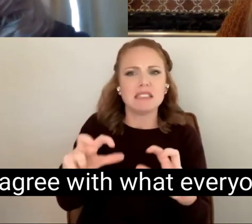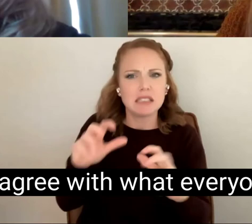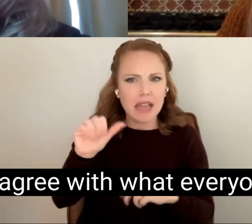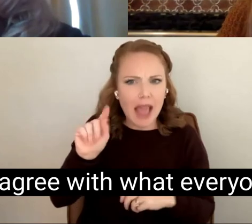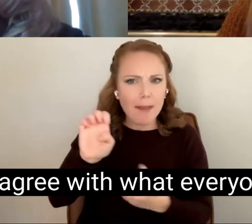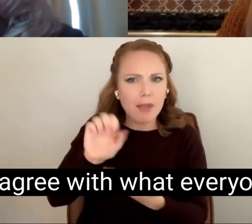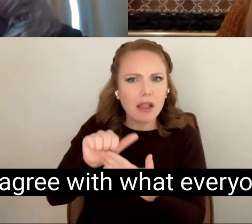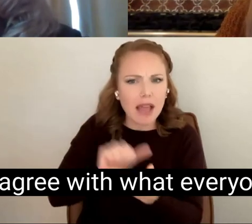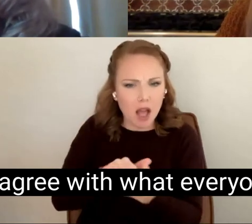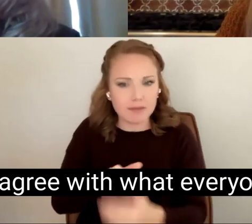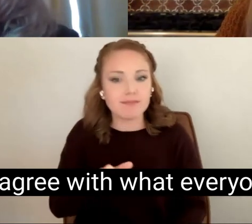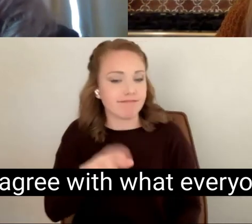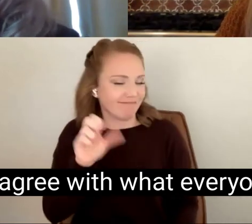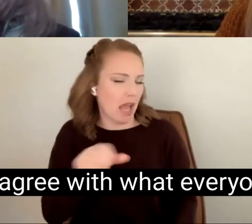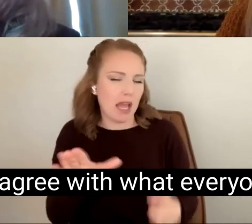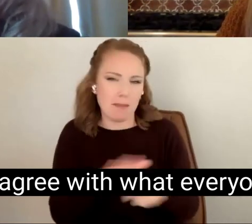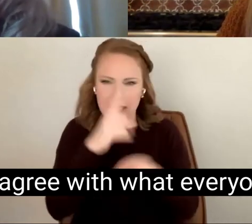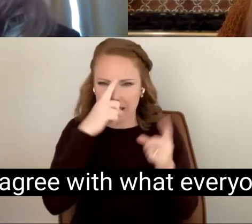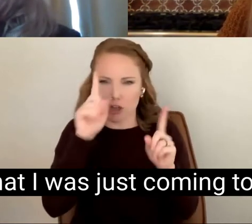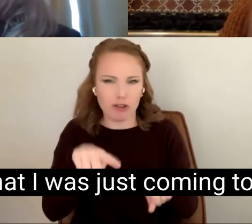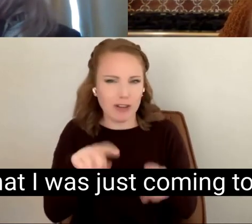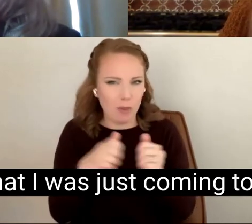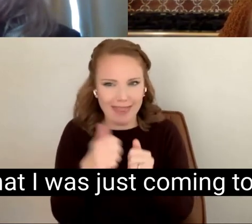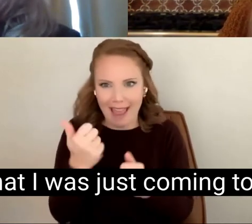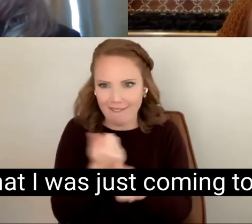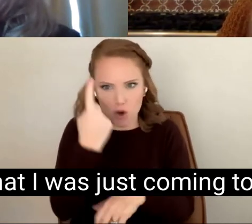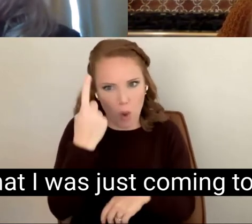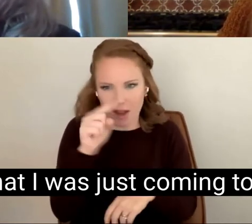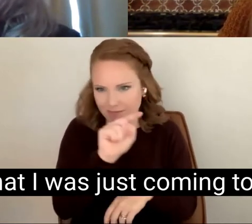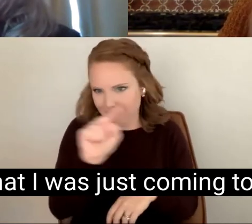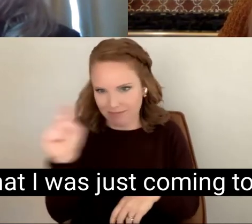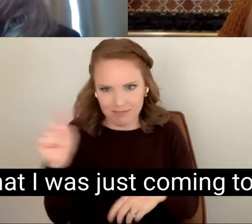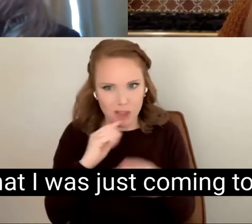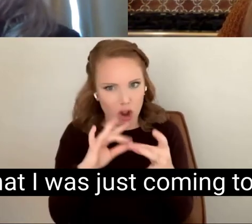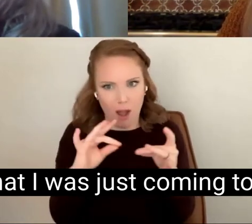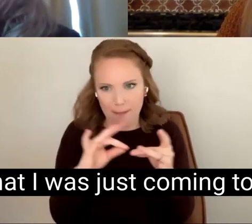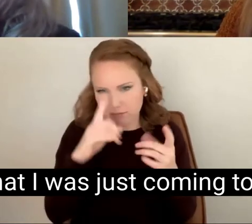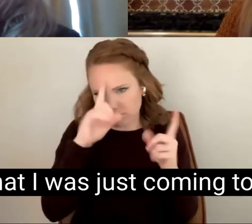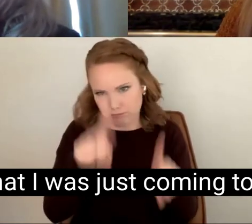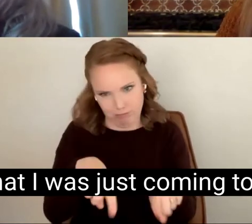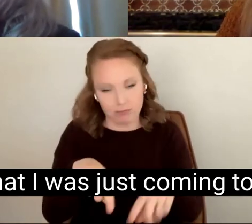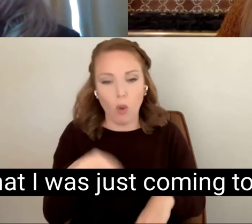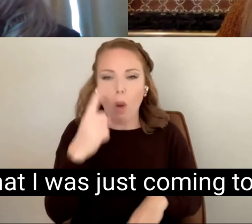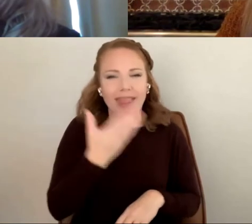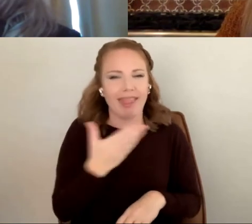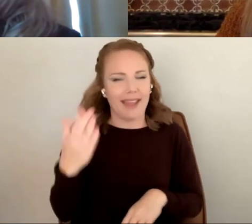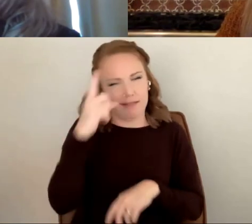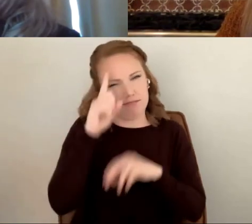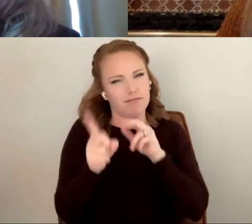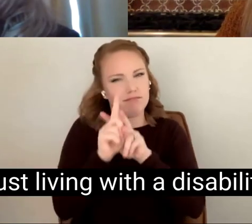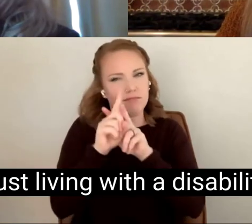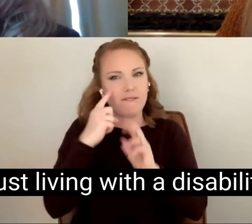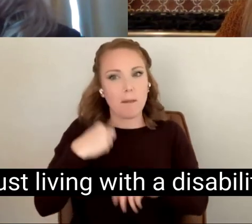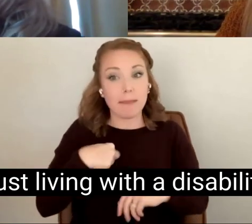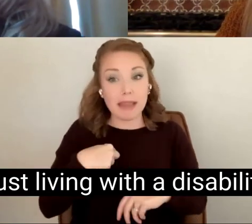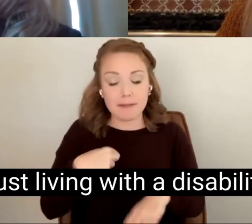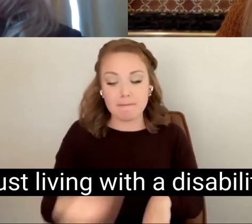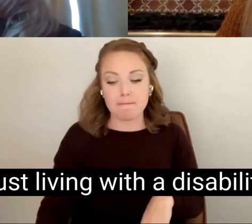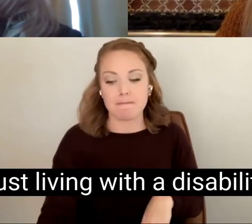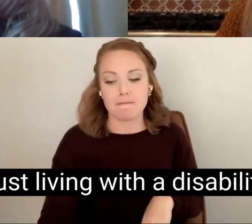completely agree with what everyone has said. One thing that I was just coming to my mind is, Just living with a disability.